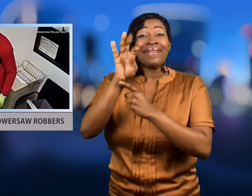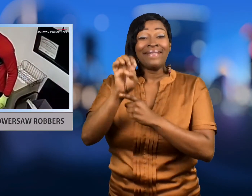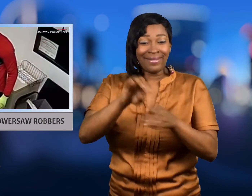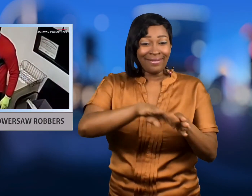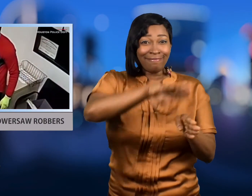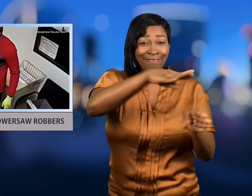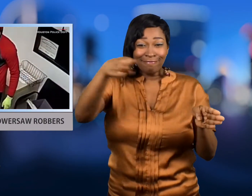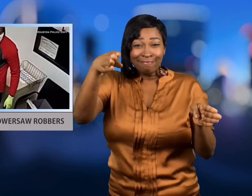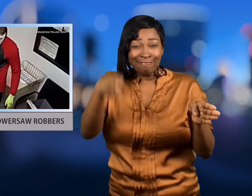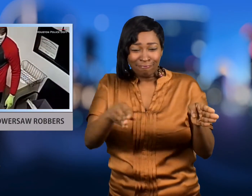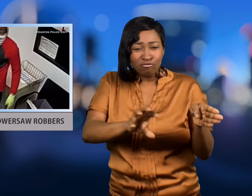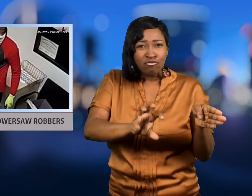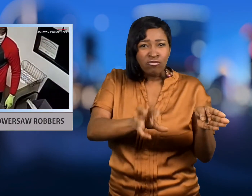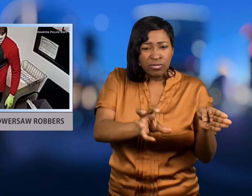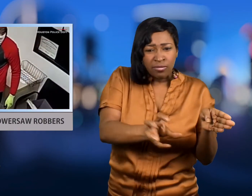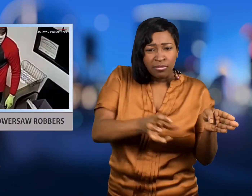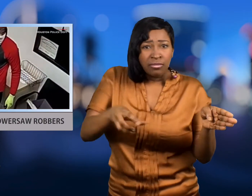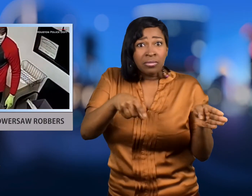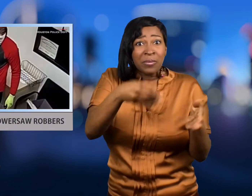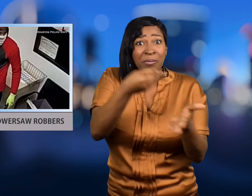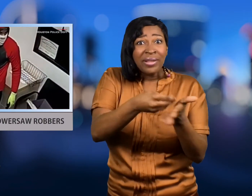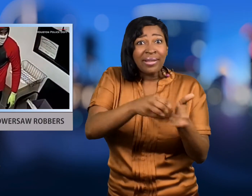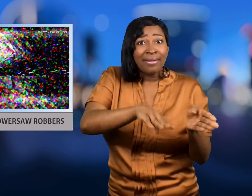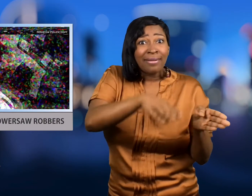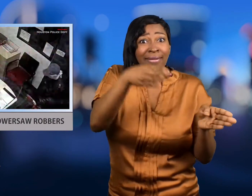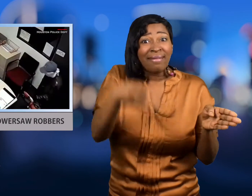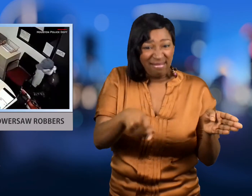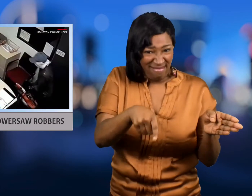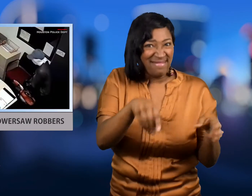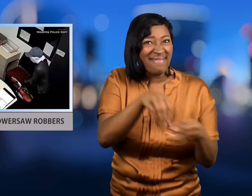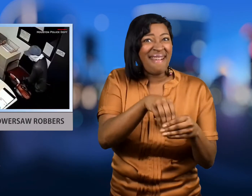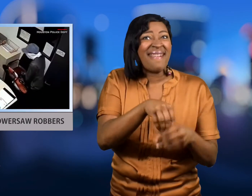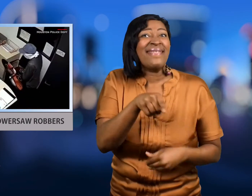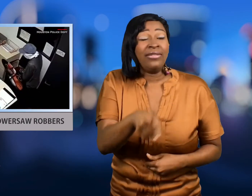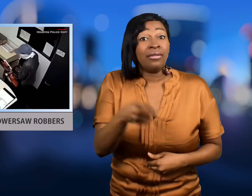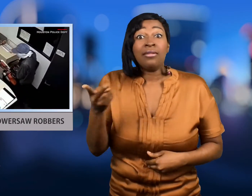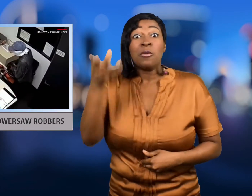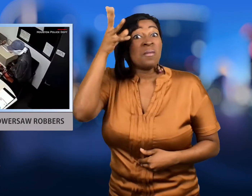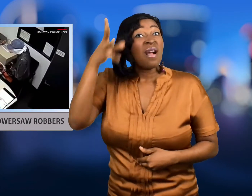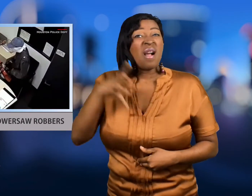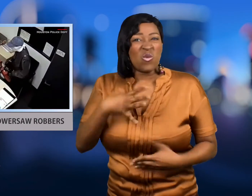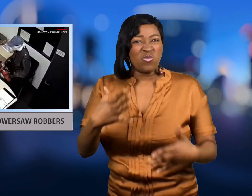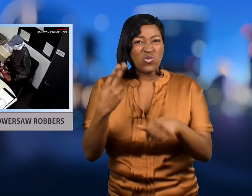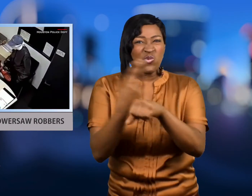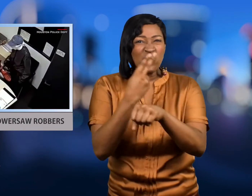used the power saw on a safe